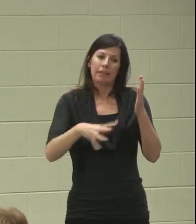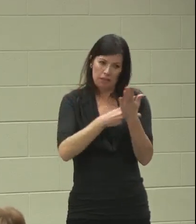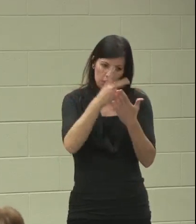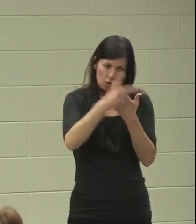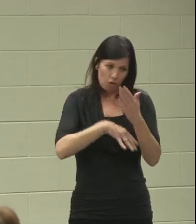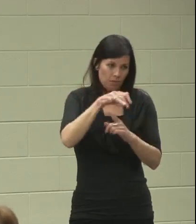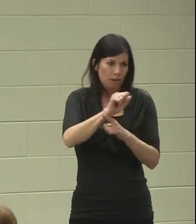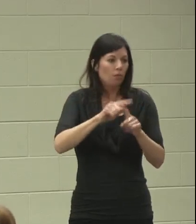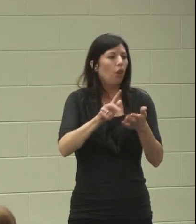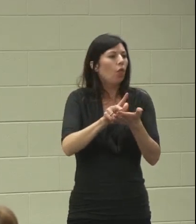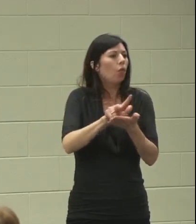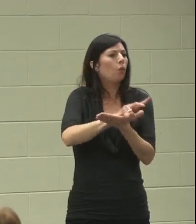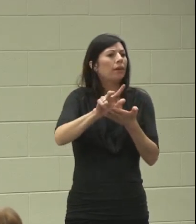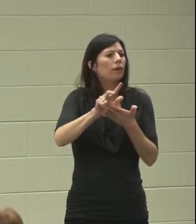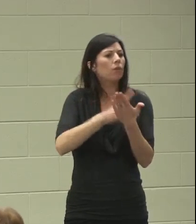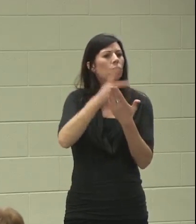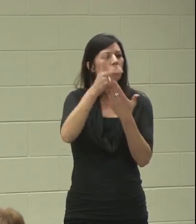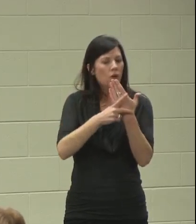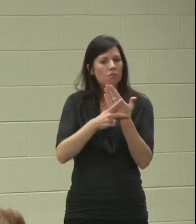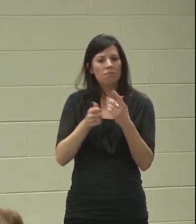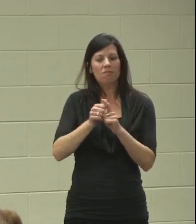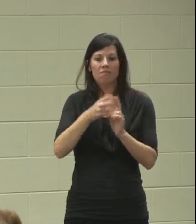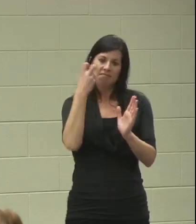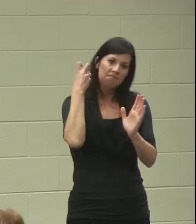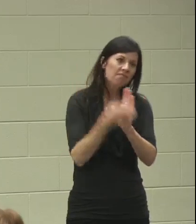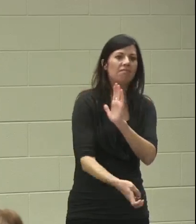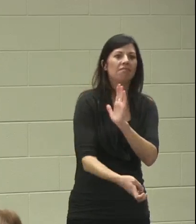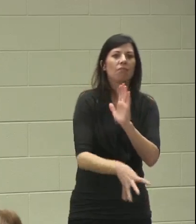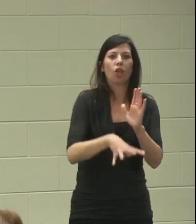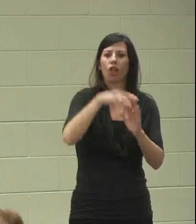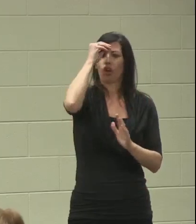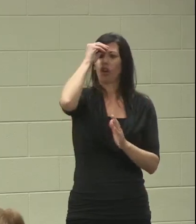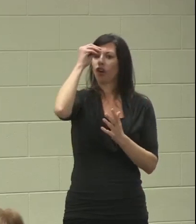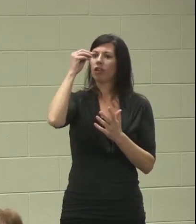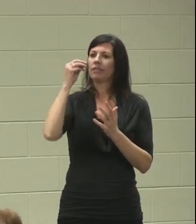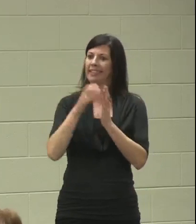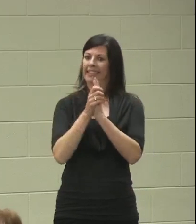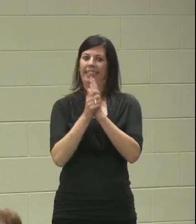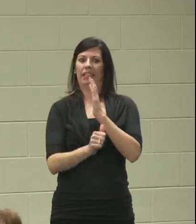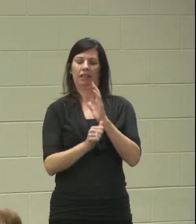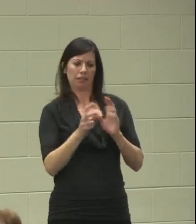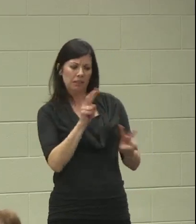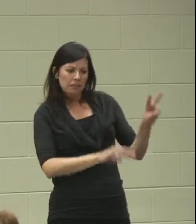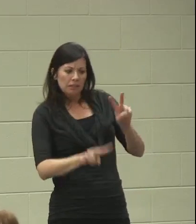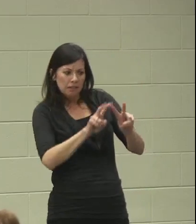but it's a three-week program, and you get to really learn the skill set of your student and had we not done that,